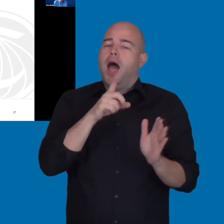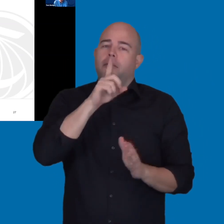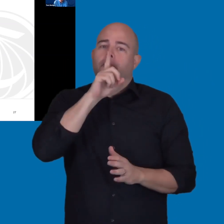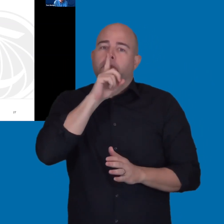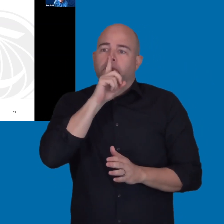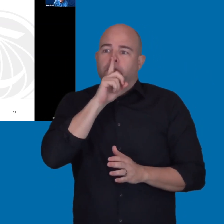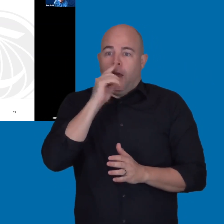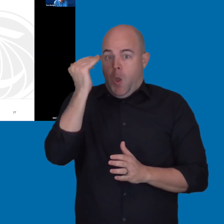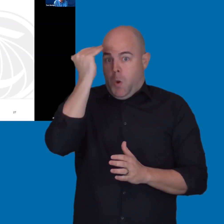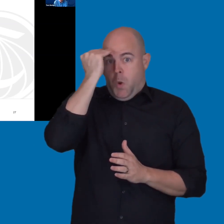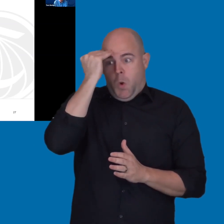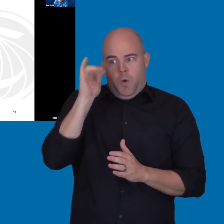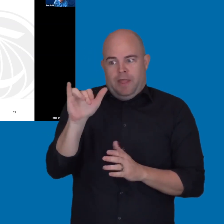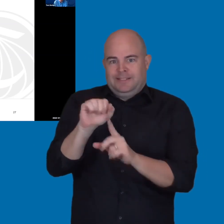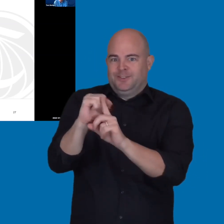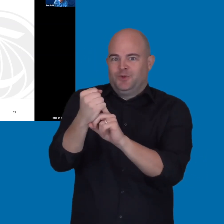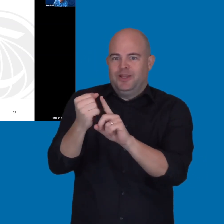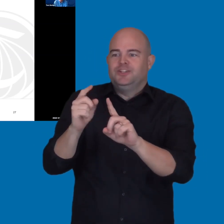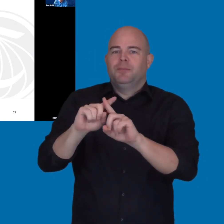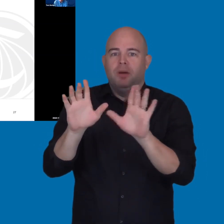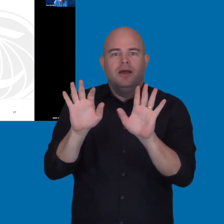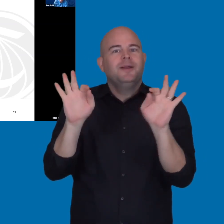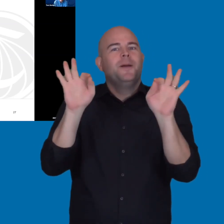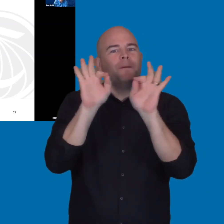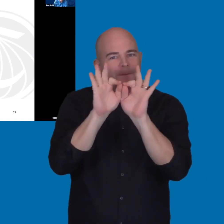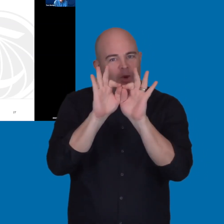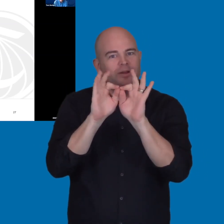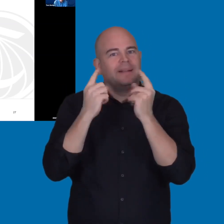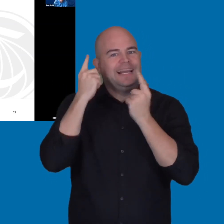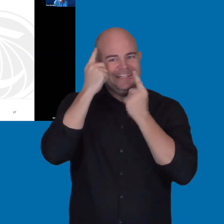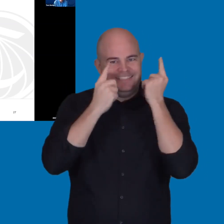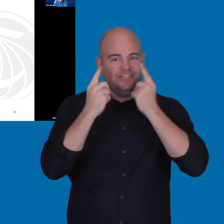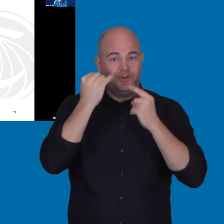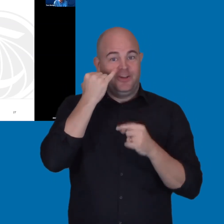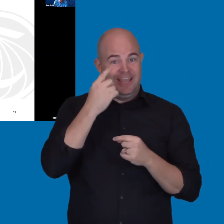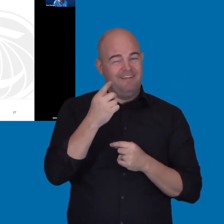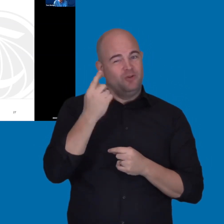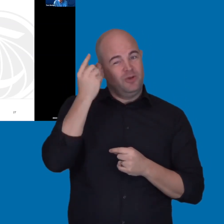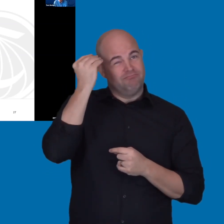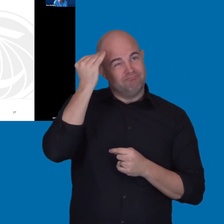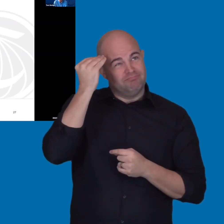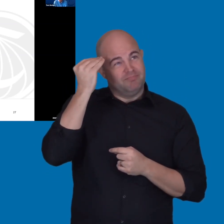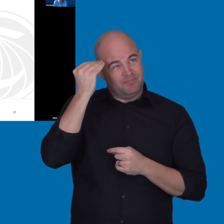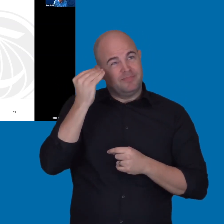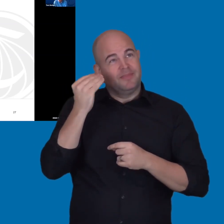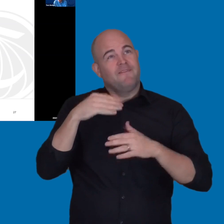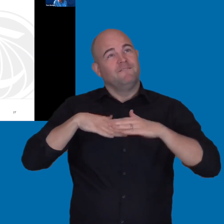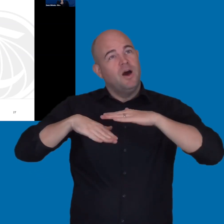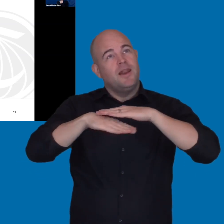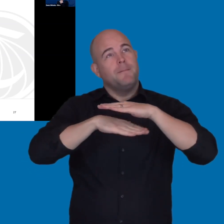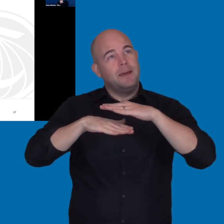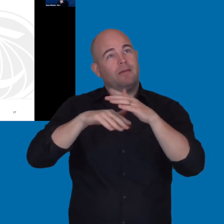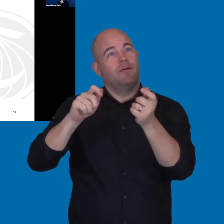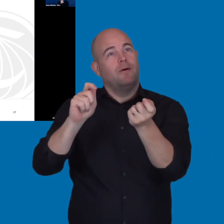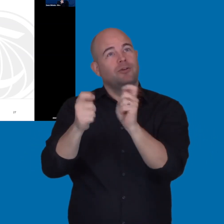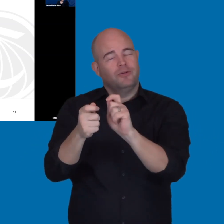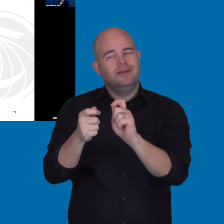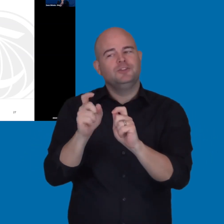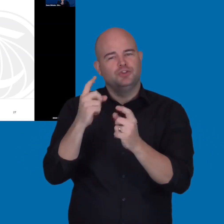of that course, right? Does it require -- I'm not suggesting that it does for this one. But that's important to consider that as well